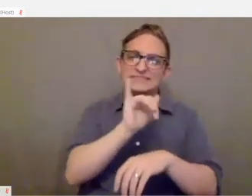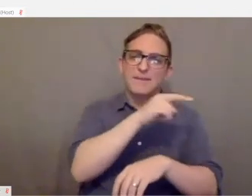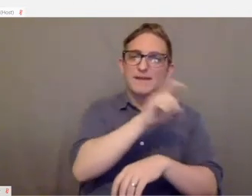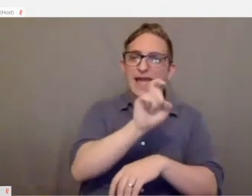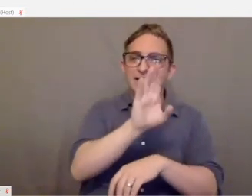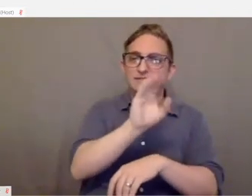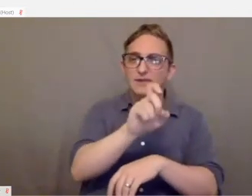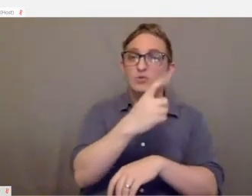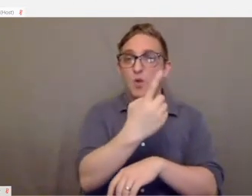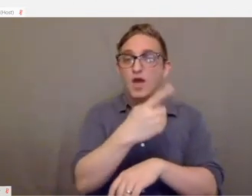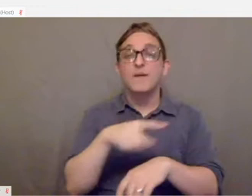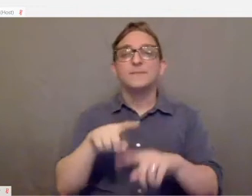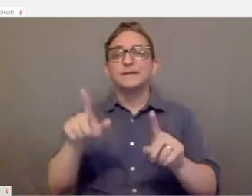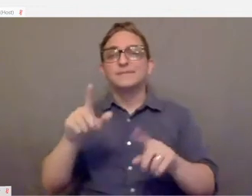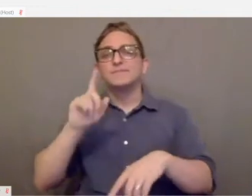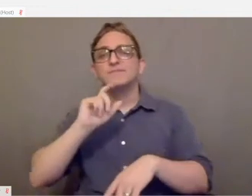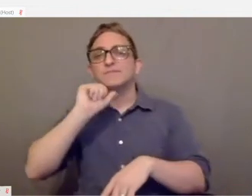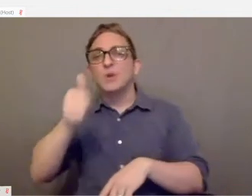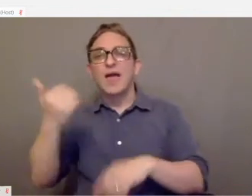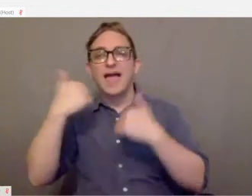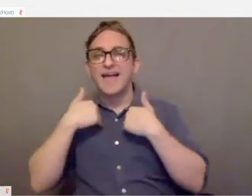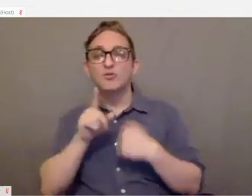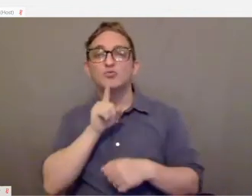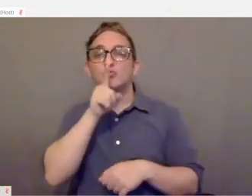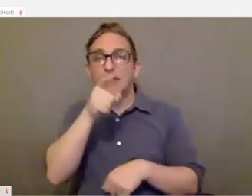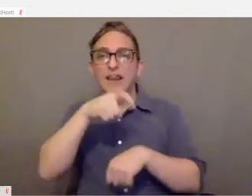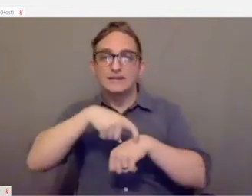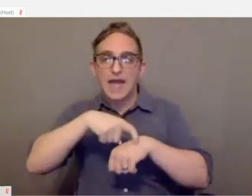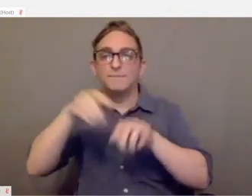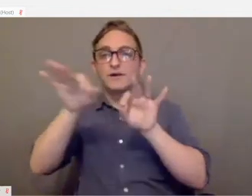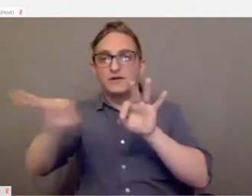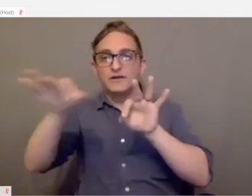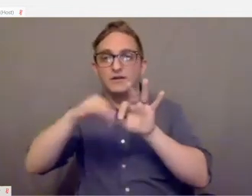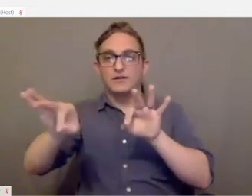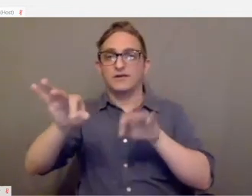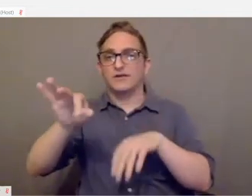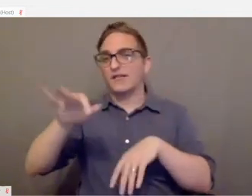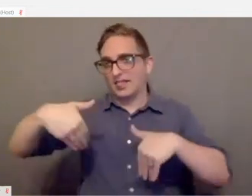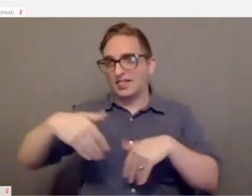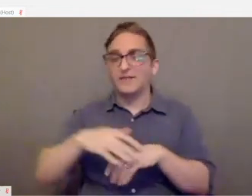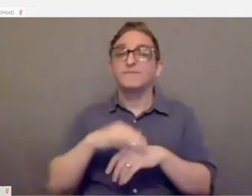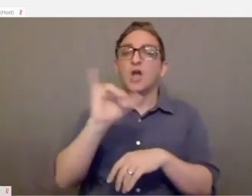Unfortunately they don't have the real‑time chat transcription yet. You have the button remapping as well.